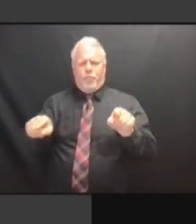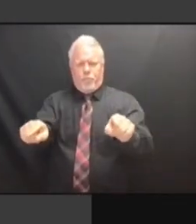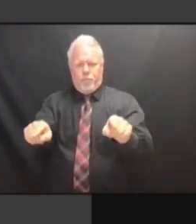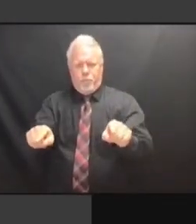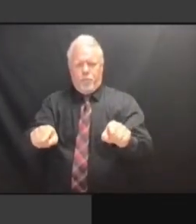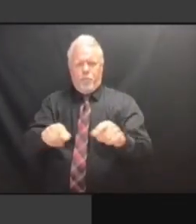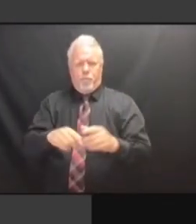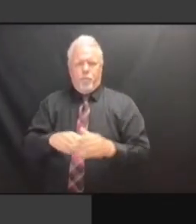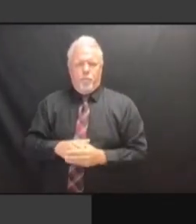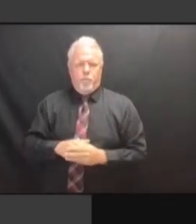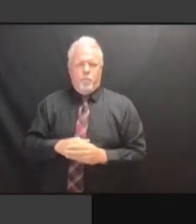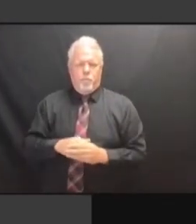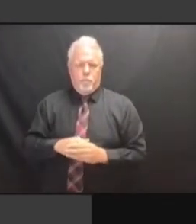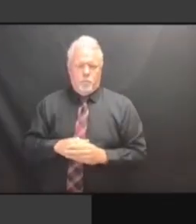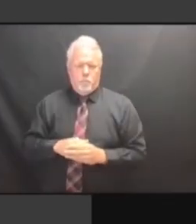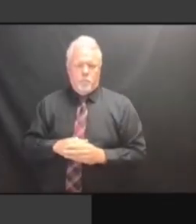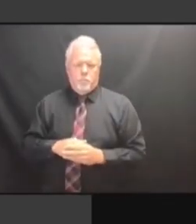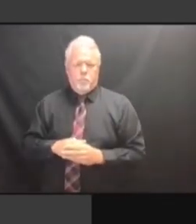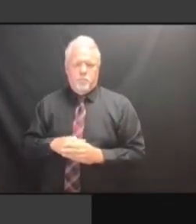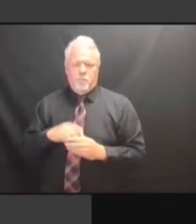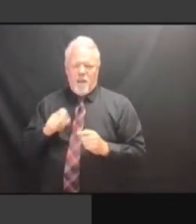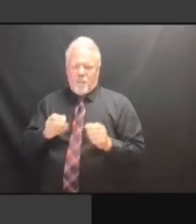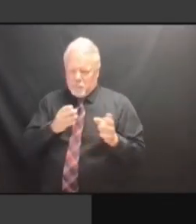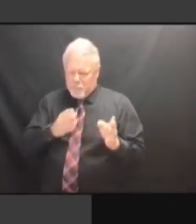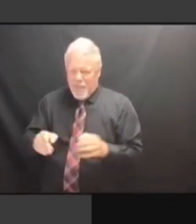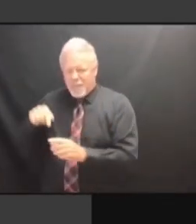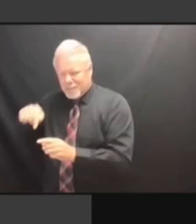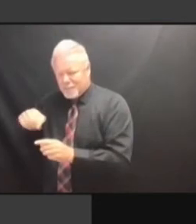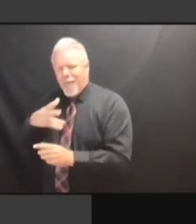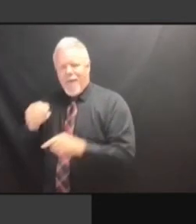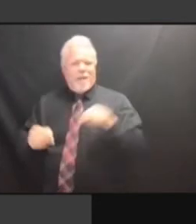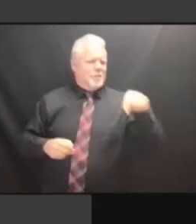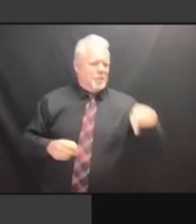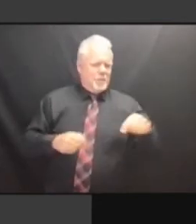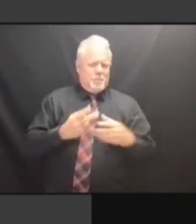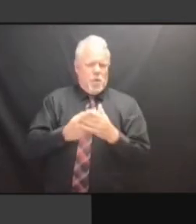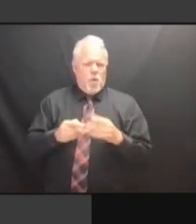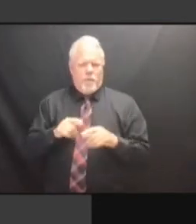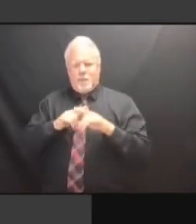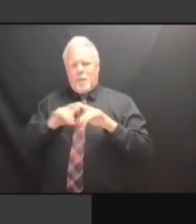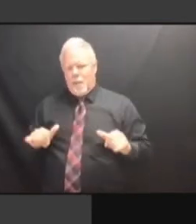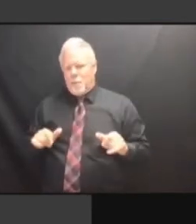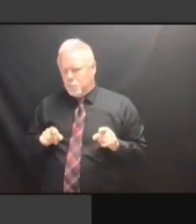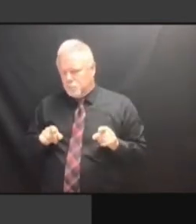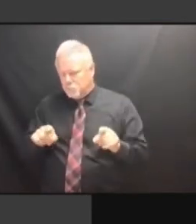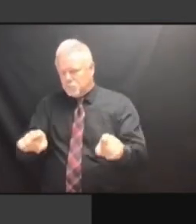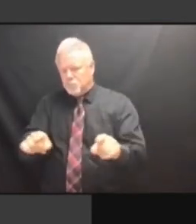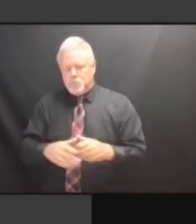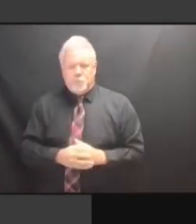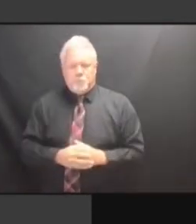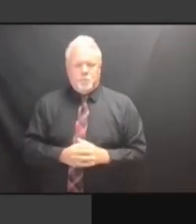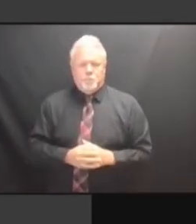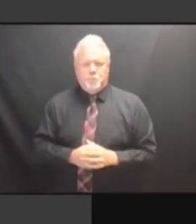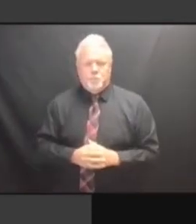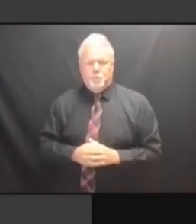AND GOVERNMENT IS A LITTLE DIFFERENT THAN AND GOVERNMENT IS A LITTLE DIFFERENT THAN BUSINESS. DIFFERENT THAN BUSINESS. DIFFERENT THAN BUSINESS. SO, DIFFERENT THAN BUSINESS. SO, YOU DIFFERENT THAN BUSINESS. SO, YOU KNOW, DIFFERENT THAN BUSINESS. SO, YOU KNOW, YOU DIFFERENT THAN BUSINESS. SO, YOU KNOW, YOU RAISE DIFFERENT THAN BUSINESS. SO, YOU KNOW, YOU RAISE VERY SO, YOU KNOW, YOU RAISE VERY SO, YOU KNOW, YOU RAISE VERY GOOD SO, YOU KNOW, YOU RAISE VERY GOOD POINTS. GOOD POINTS. GOOD POINTS. >> GOOD POINTS. >> I GOOD POINTS. >> I RAN GOOD POINTS. >> I RAN A GOOD POINTS. >> I RAN A GOVERNMENT GOOD POINTS. >> I RAN A GOVERNMENT AND GOOD POINTS. >> I RAN A GOVERNMENT AND I GOOD POINTS. >> I RAN A GOVERNMENT AND I HAD I RAN A GOVERNMENT AND I HAD I RAN A GOVERNMENT AND I HAD A I RAN A GOVERNMENT AND I HAD A LOT I RAN A GOVERNMENT AND I HAD A LOT OF I RAN A GOVERNMENT AND I HAD A LOT OF PEOPLE